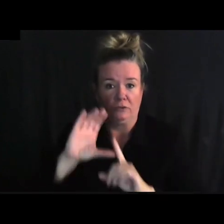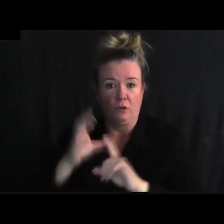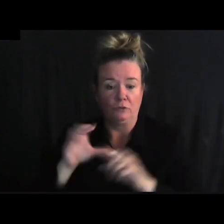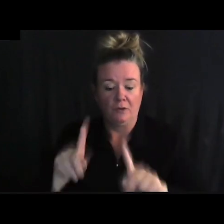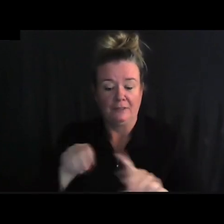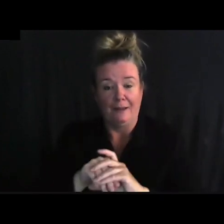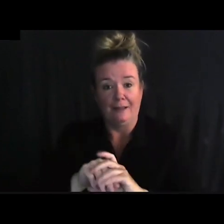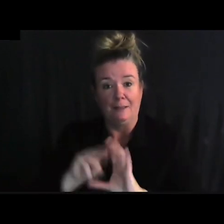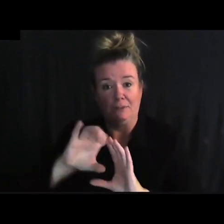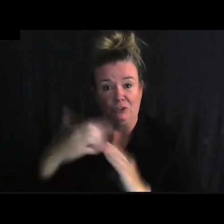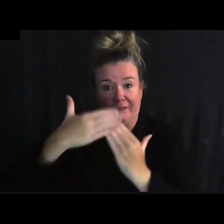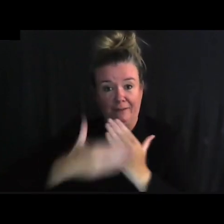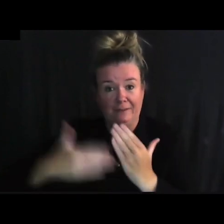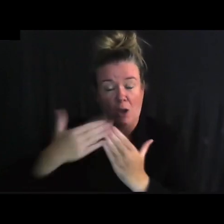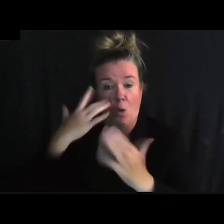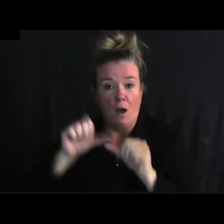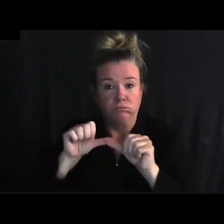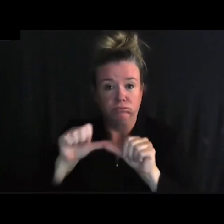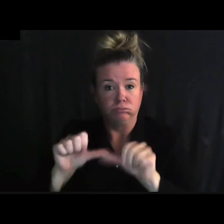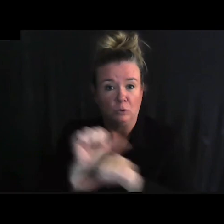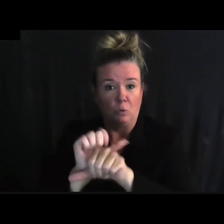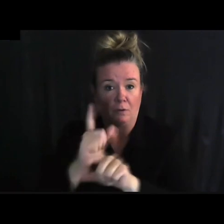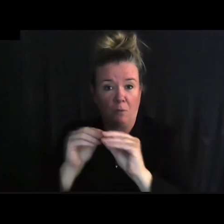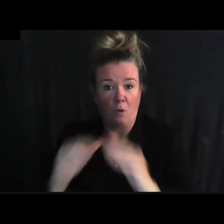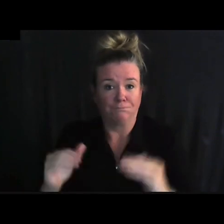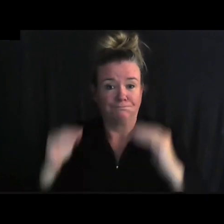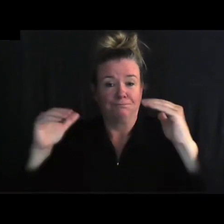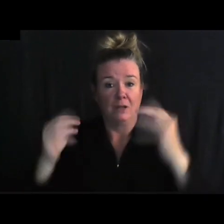opportunities throughout our state and we will continue to work for more.